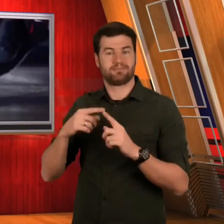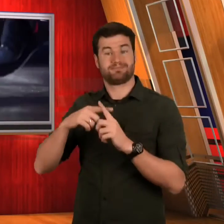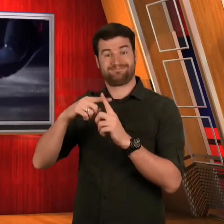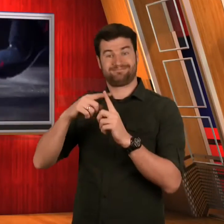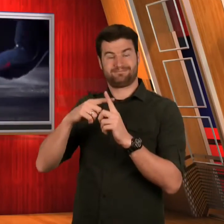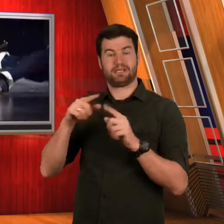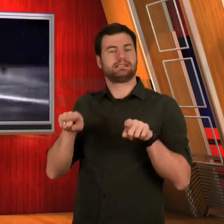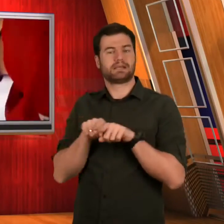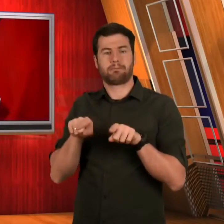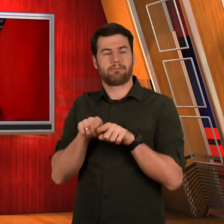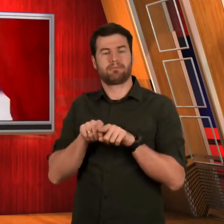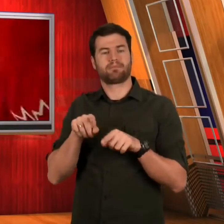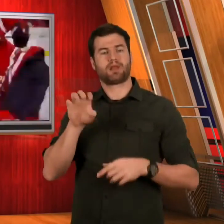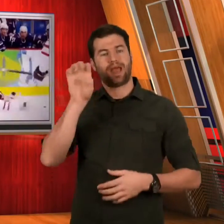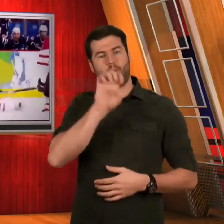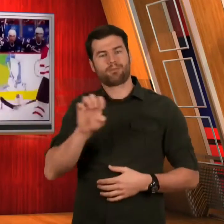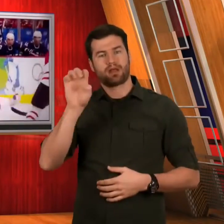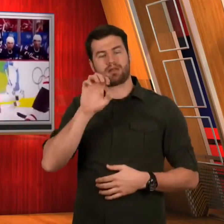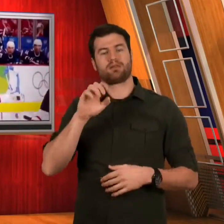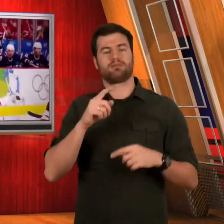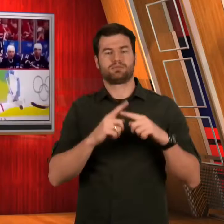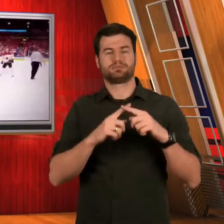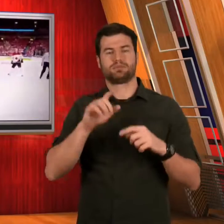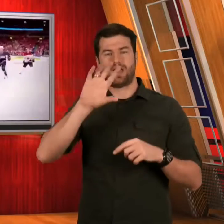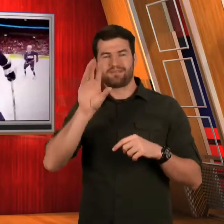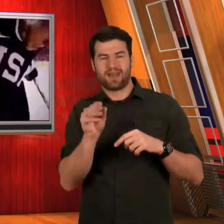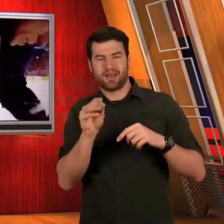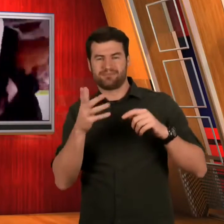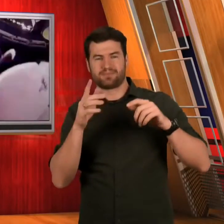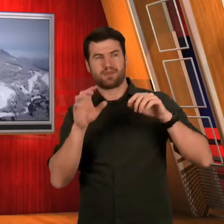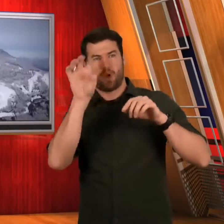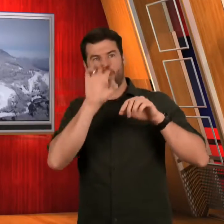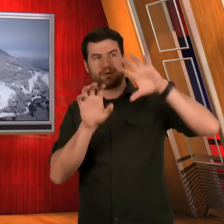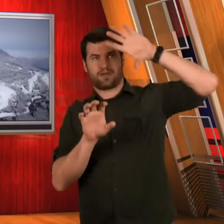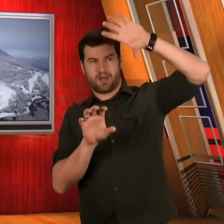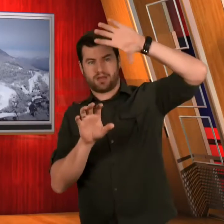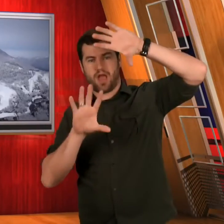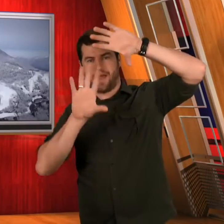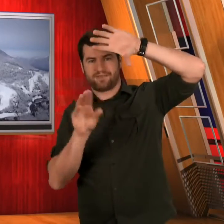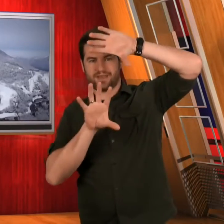warm Mediterranean-like climate